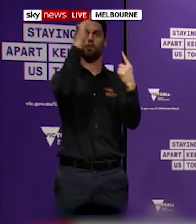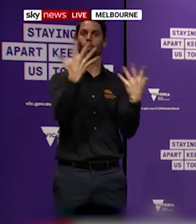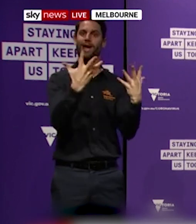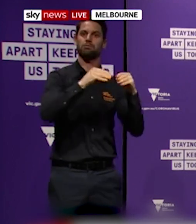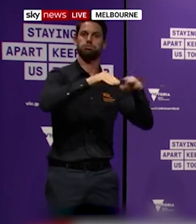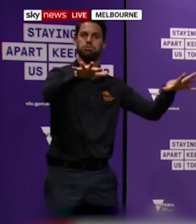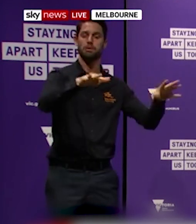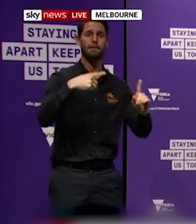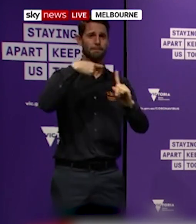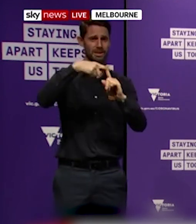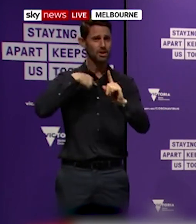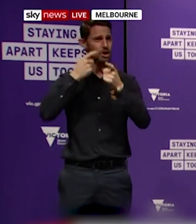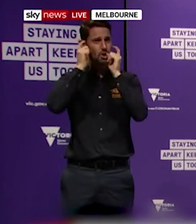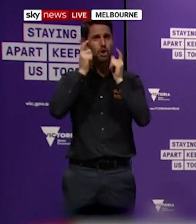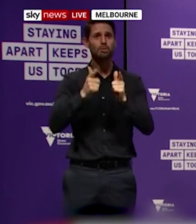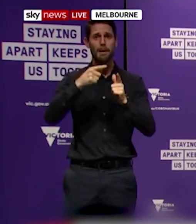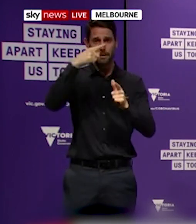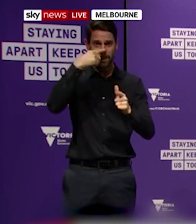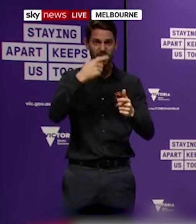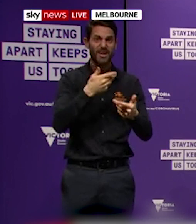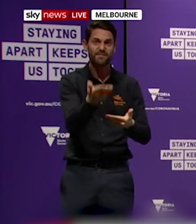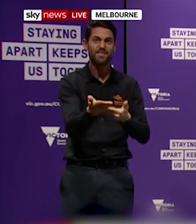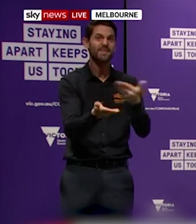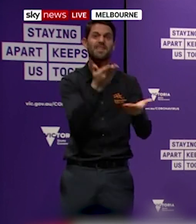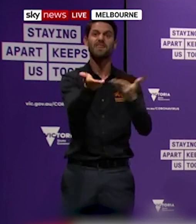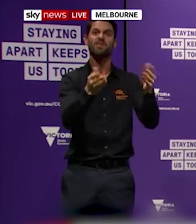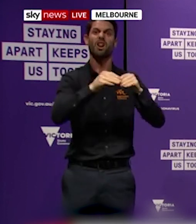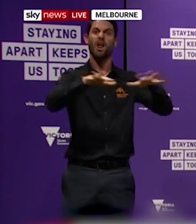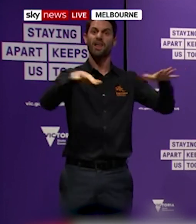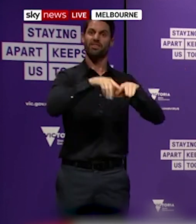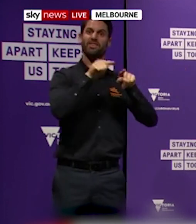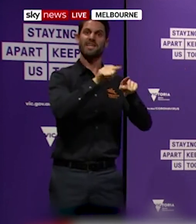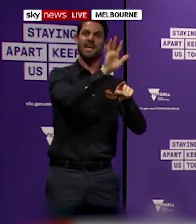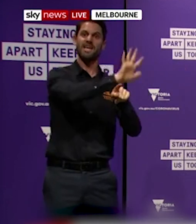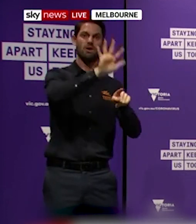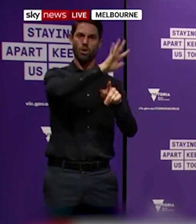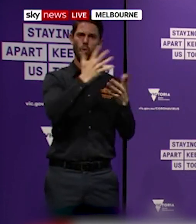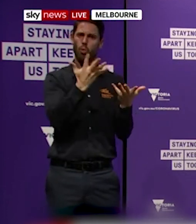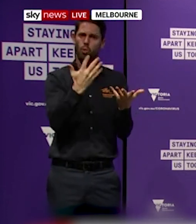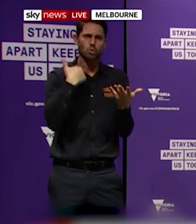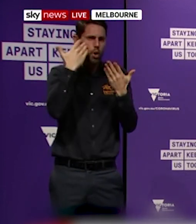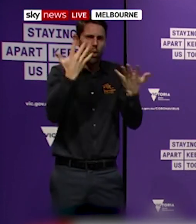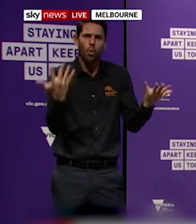the number of community transmission cases in those suburbs and other suburbs approximate to them.